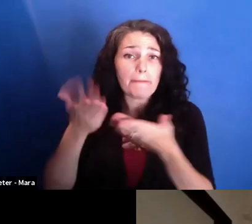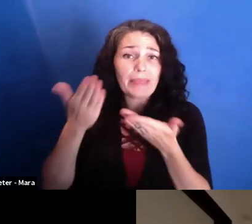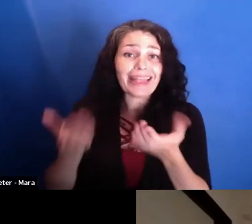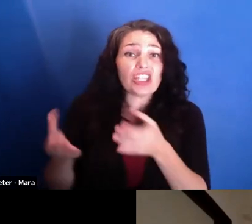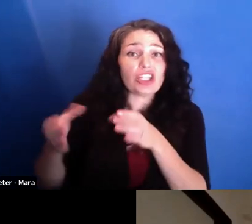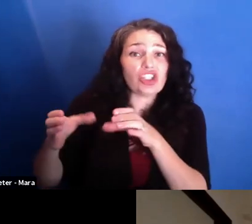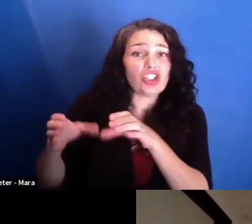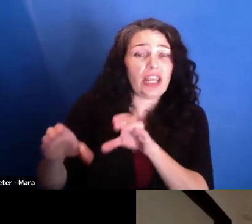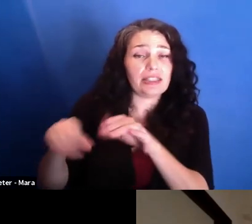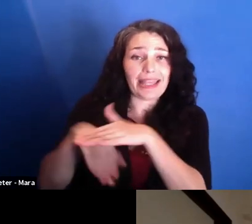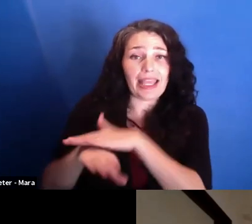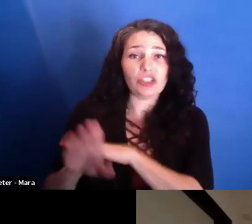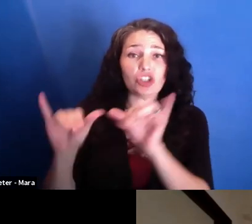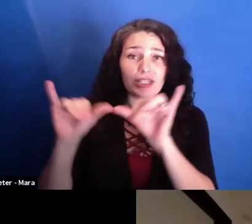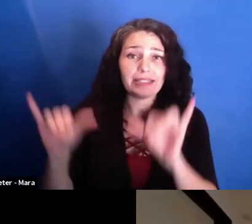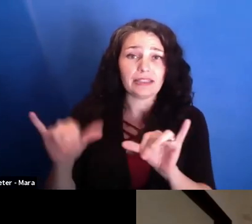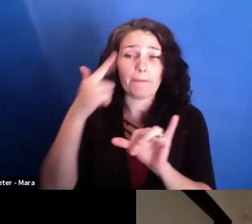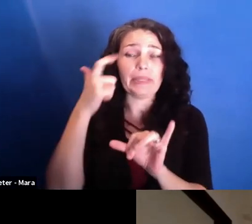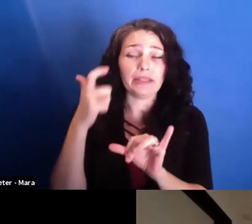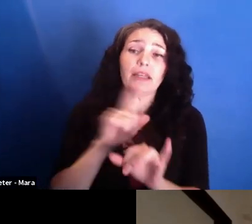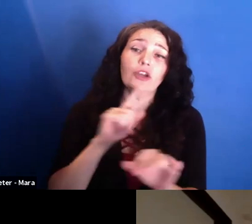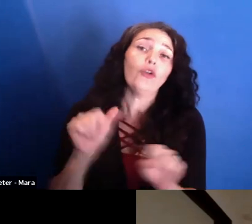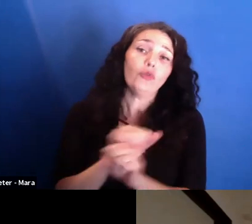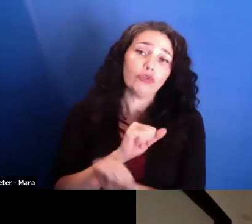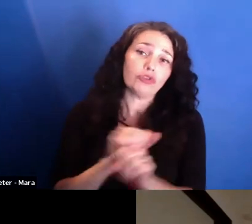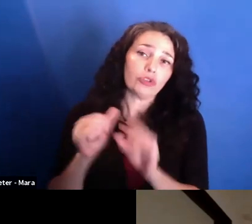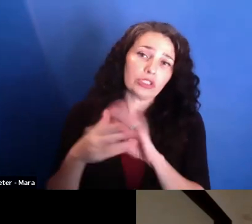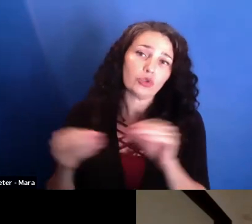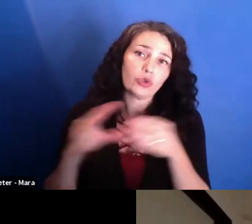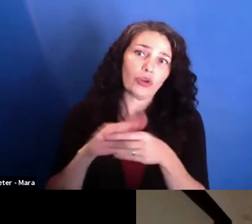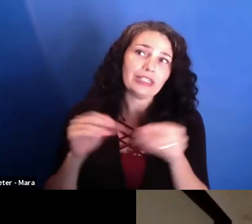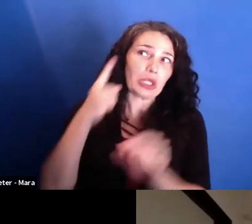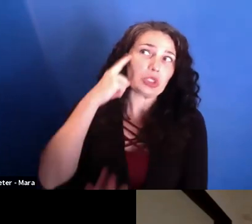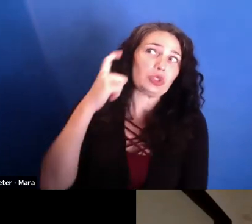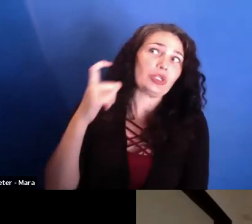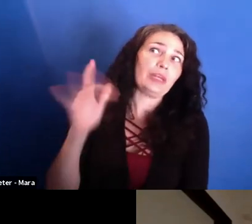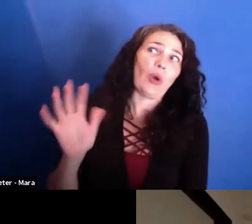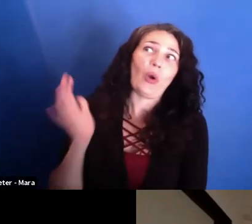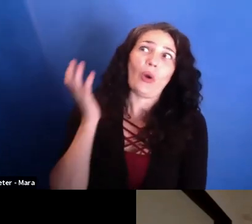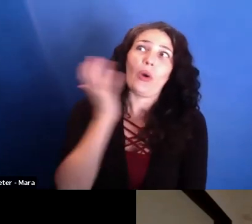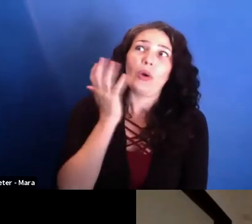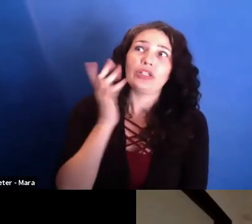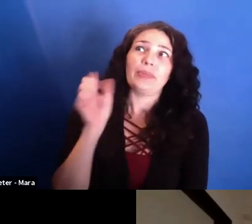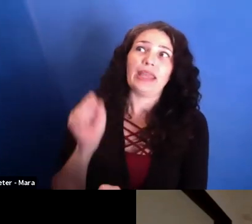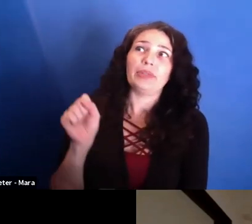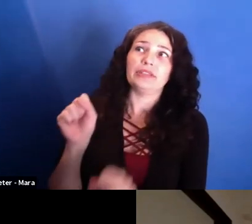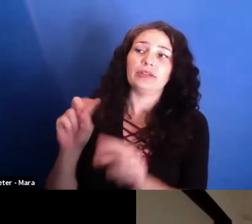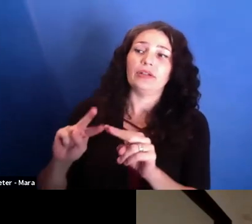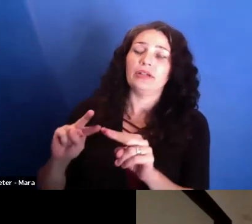of the system, because for sure, it's a storyteller's dream to just switch sides and really see